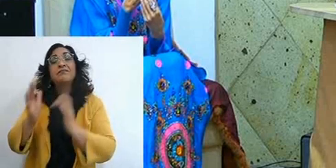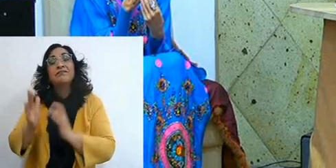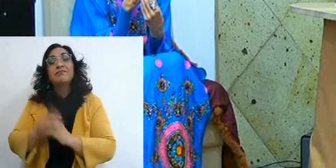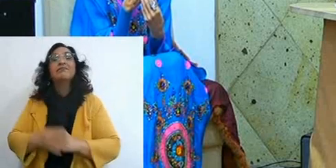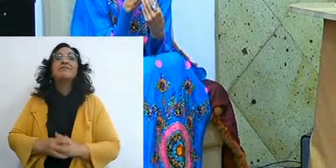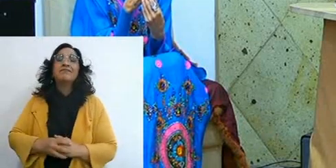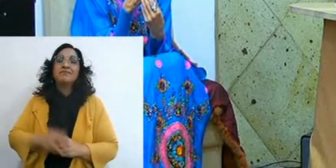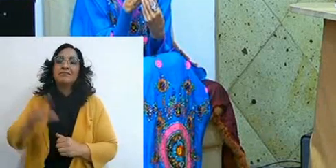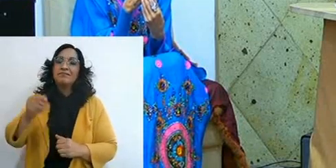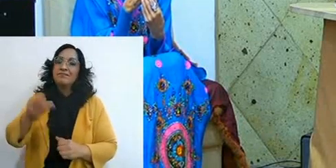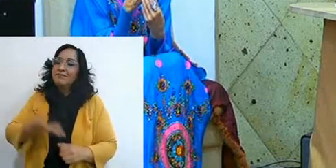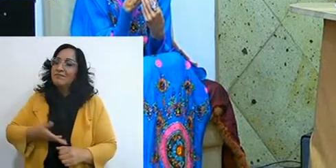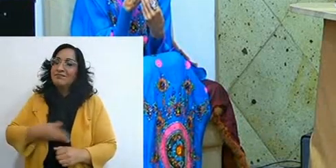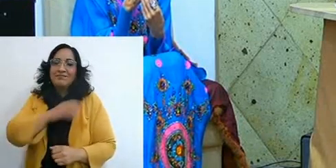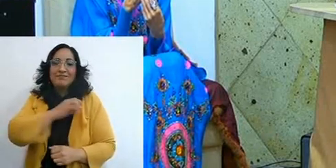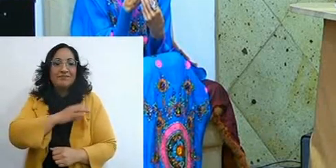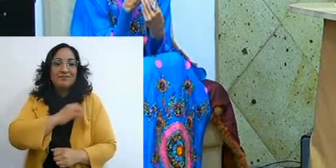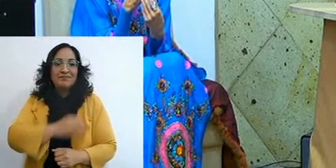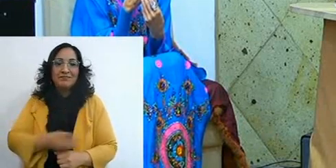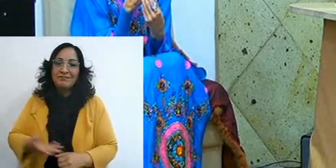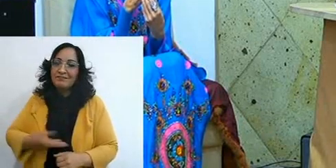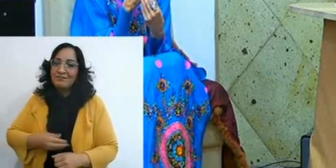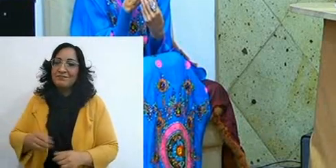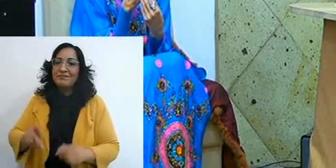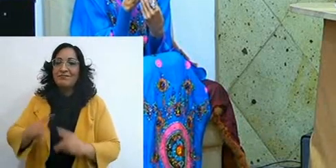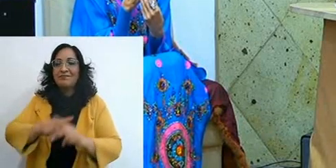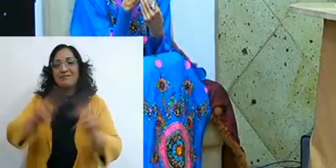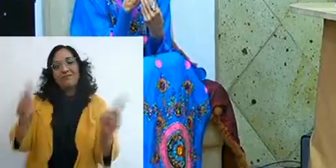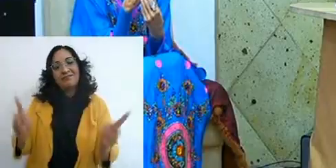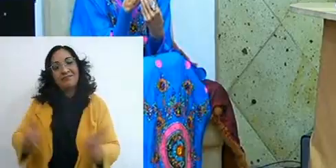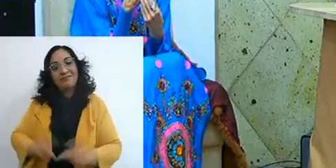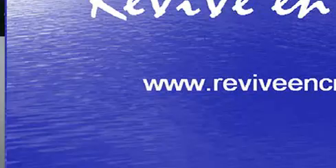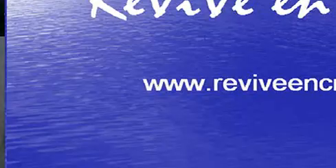So let's not fear, let's be at peace, he is our Peace...